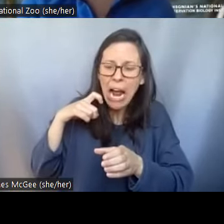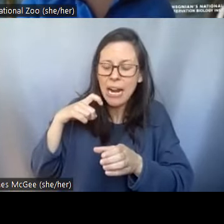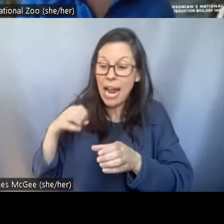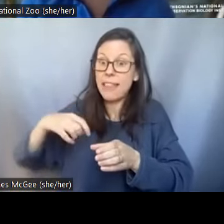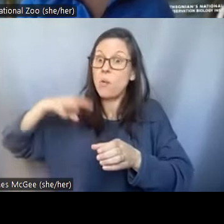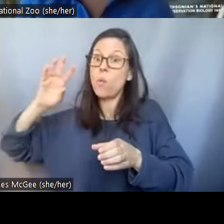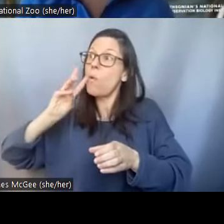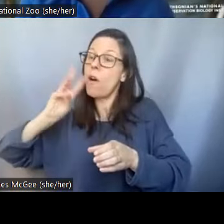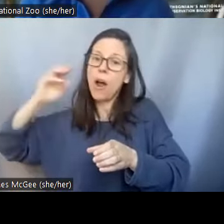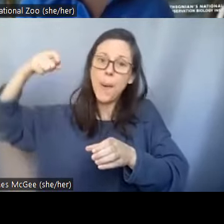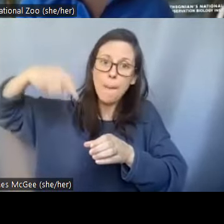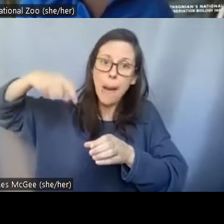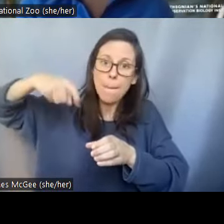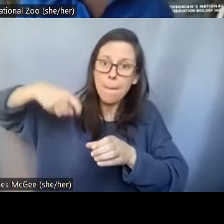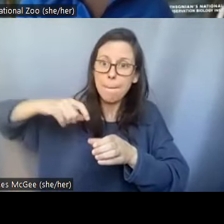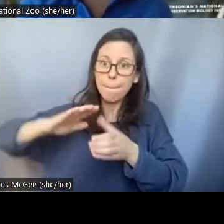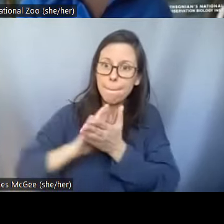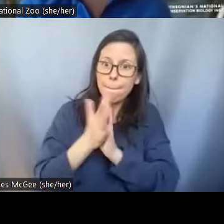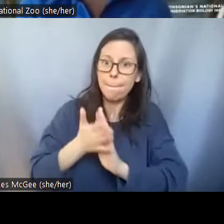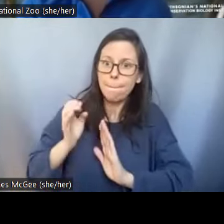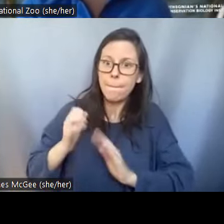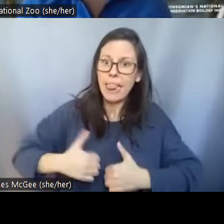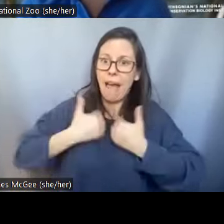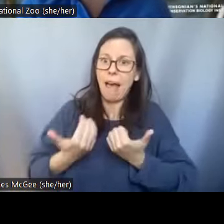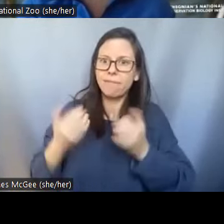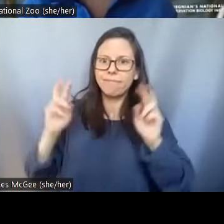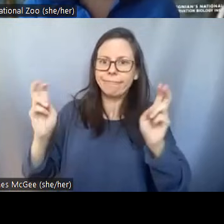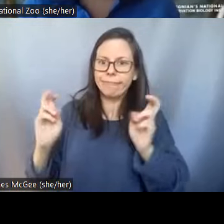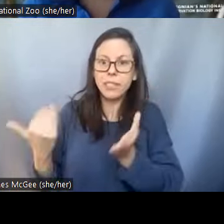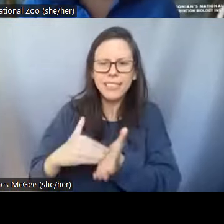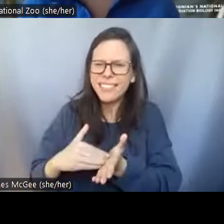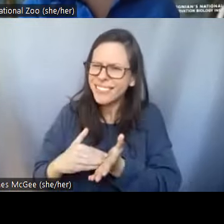do this. How do they do this, how do they manage to just come back to life after being dry?